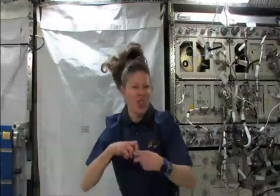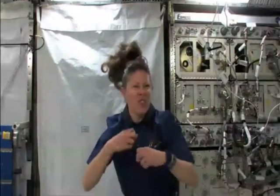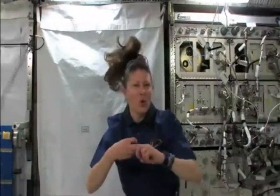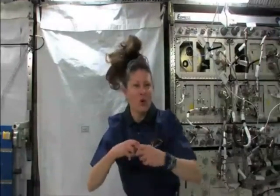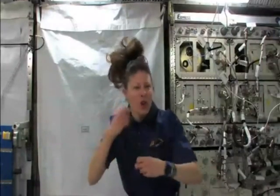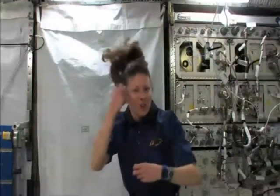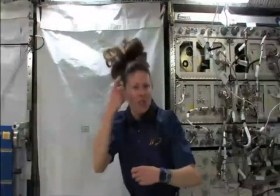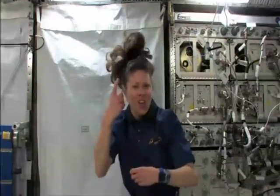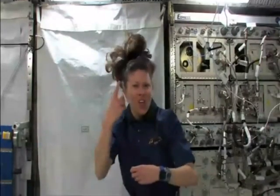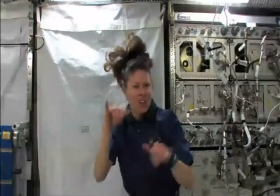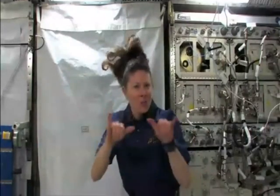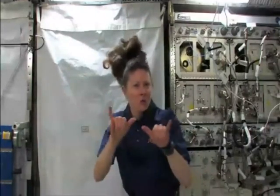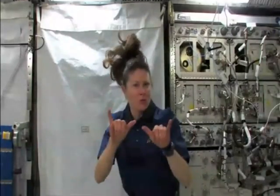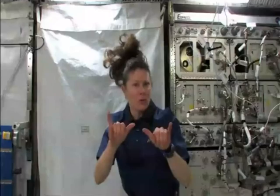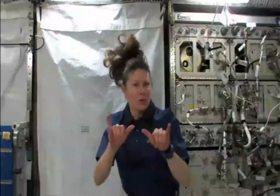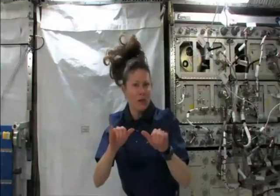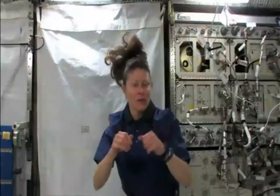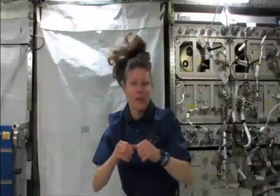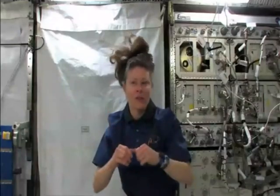It was difficult to understand chemistry (for her).